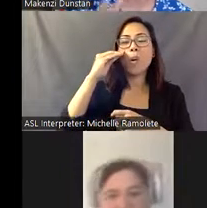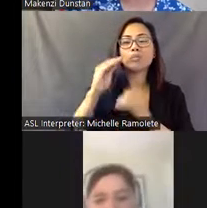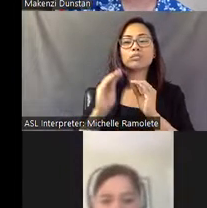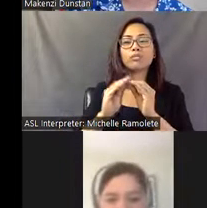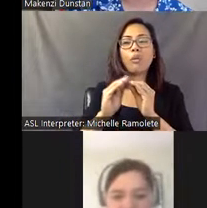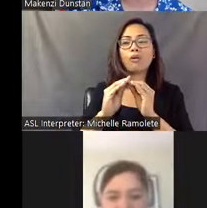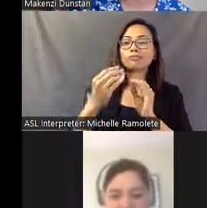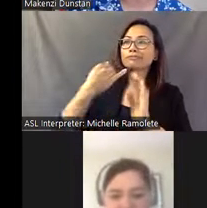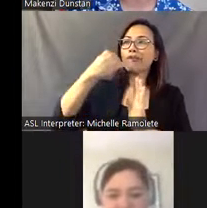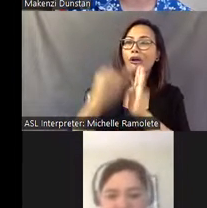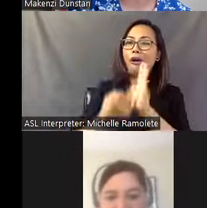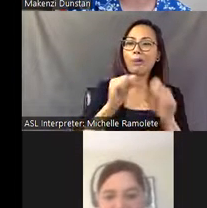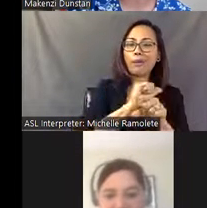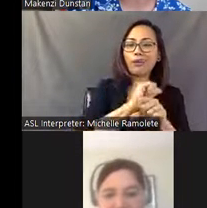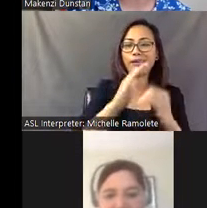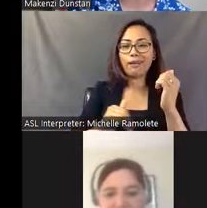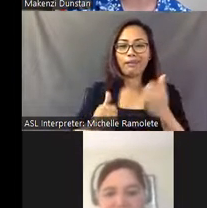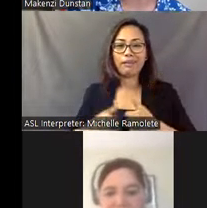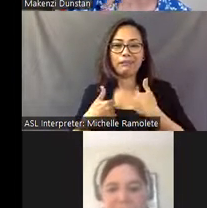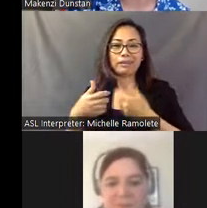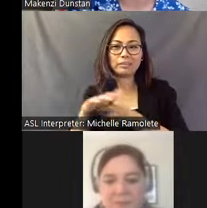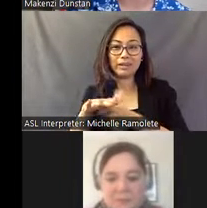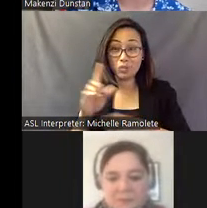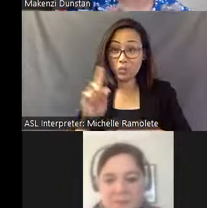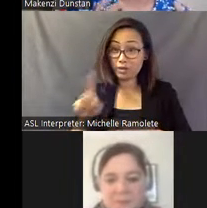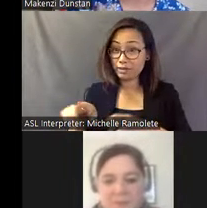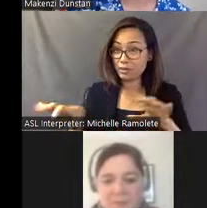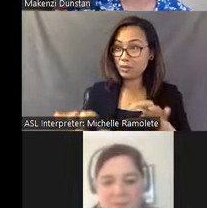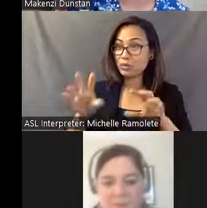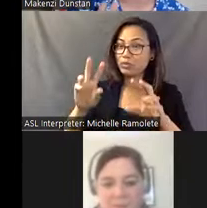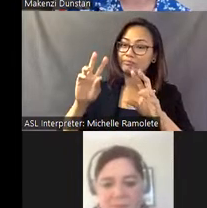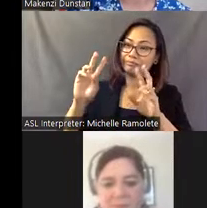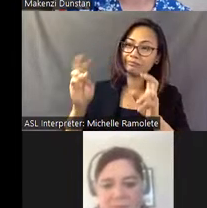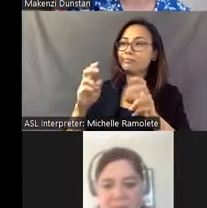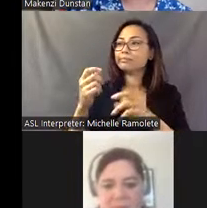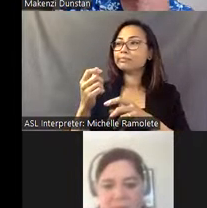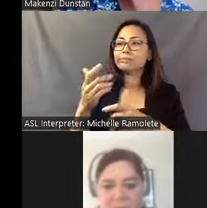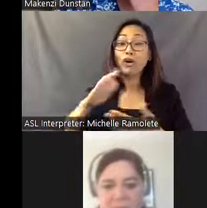than a living space, where did he actually do his living, make his meals, sleep, etc."